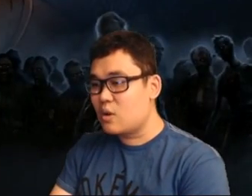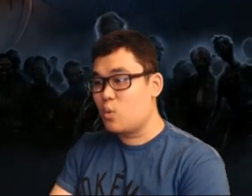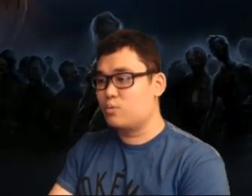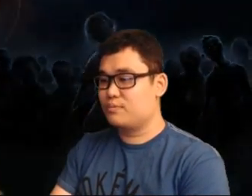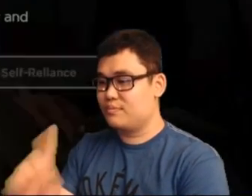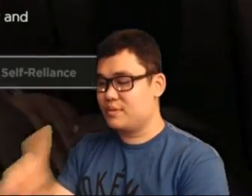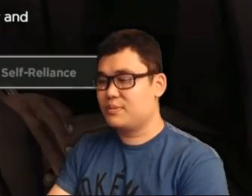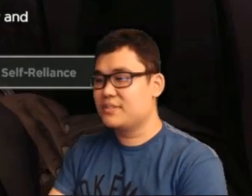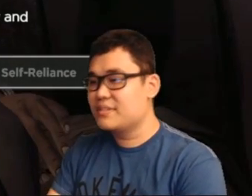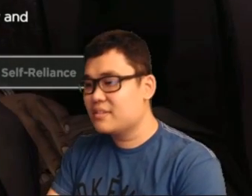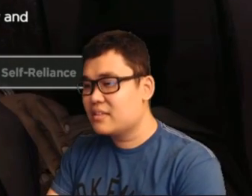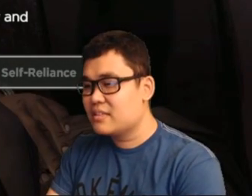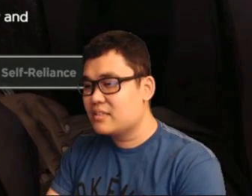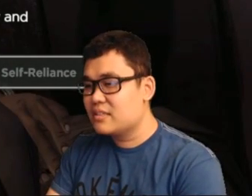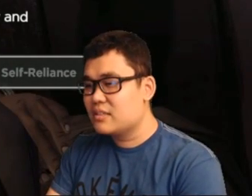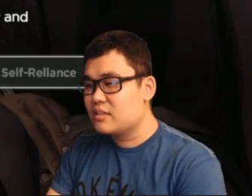Oh, whoops! (Just accidentally press go back)